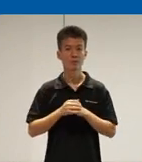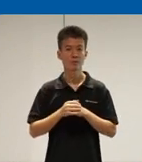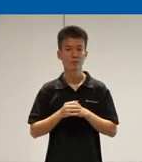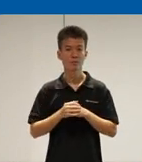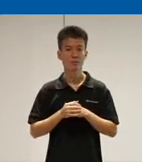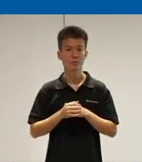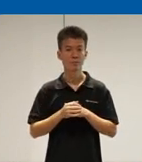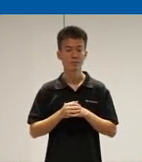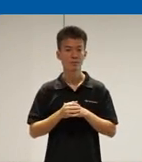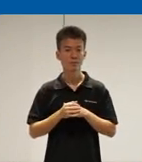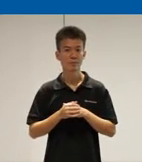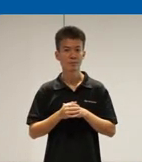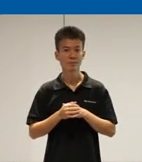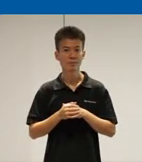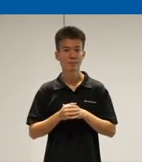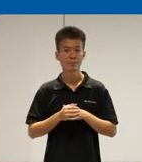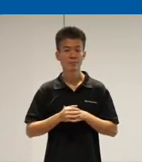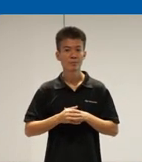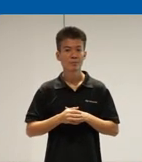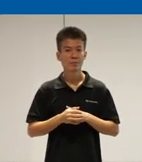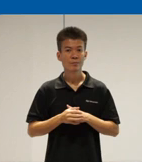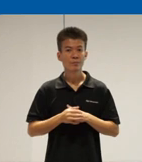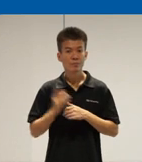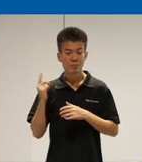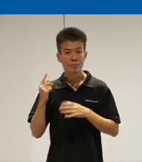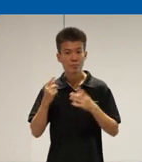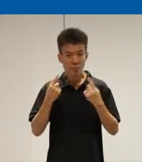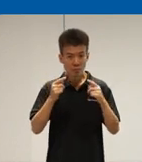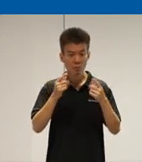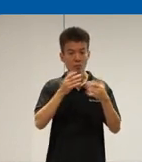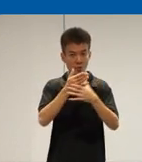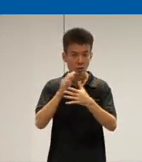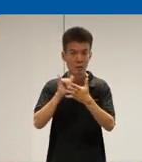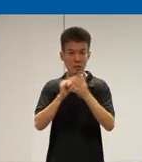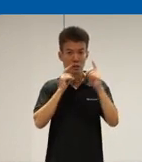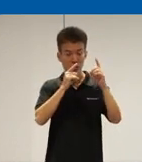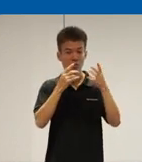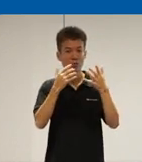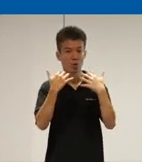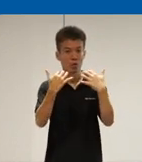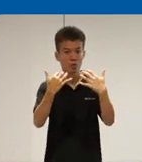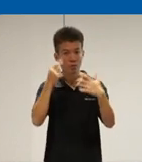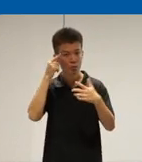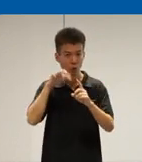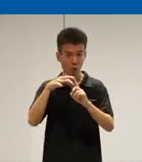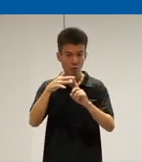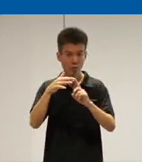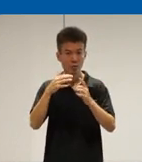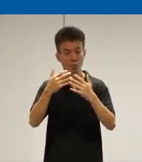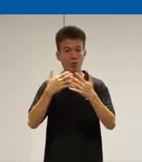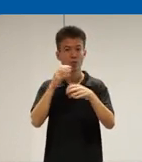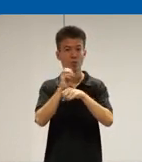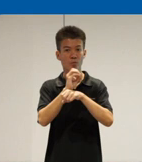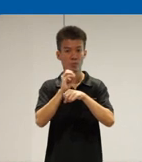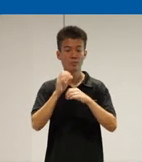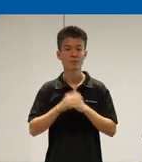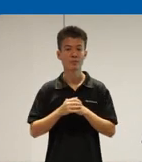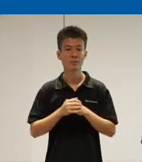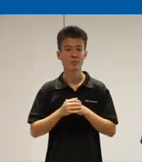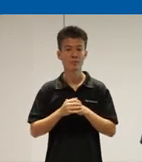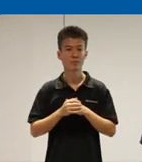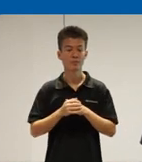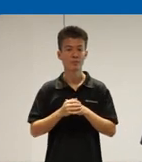and uh we try to divide the target audience for your context before creating sis um I a creative